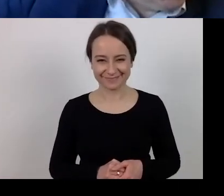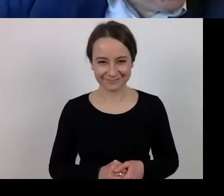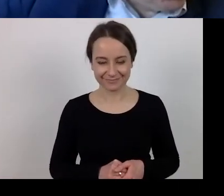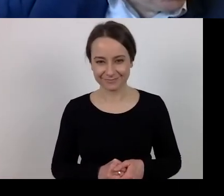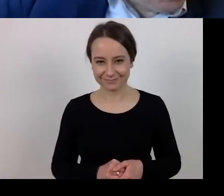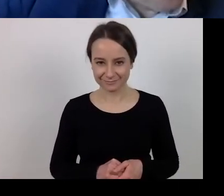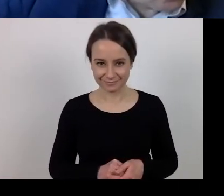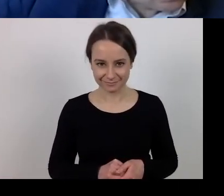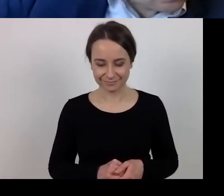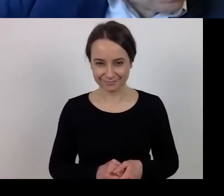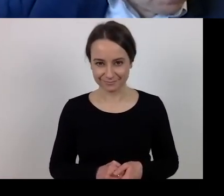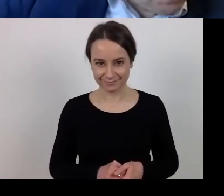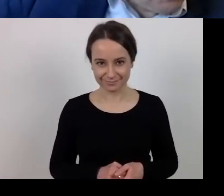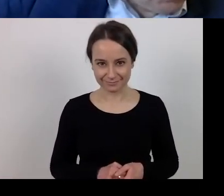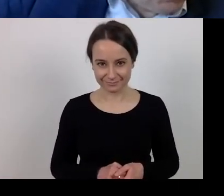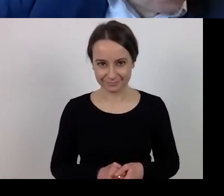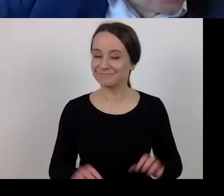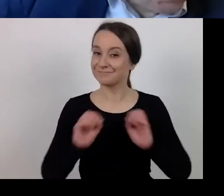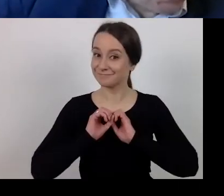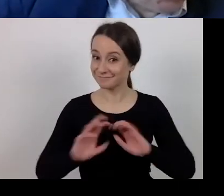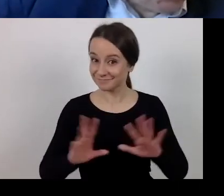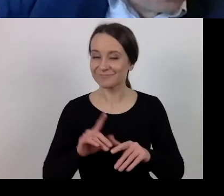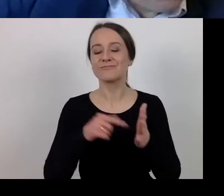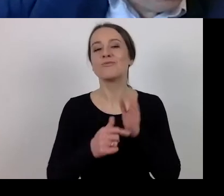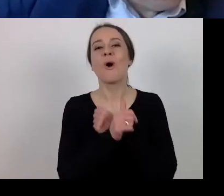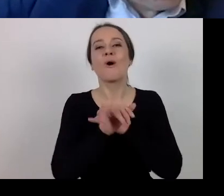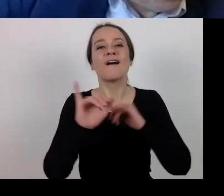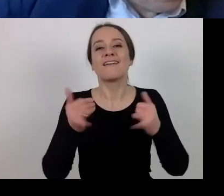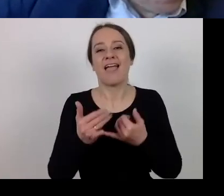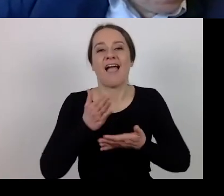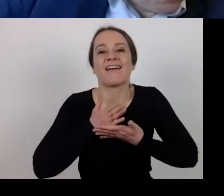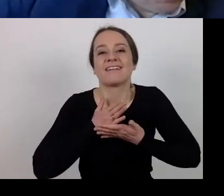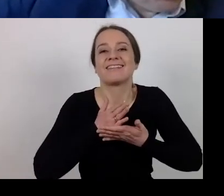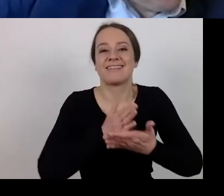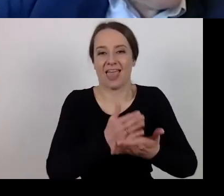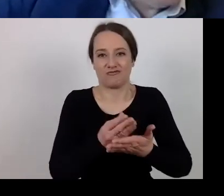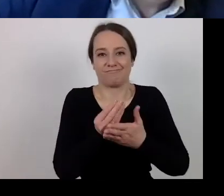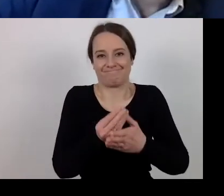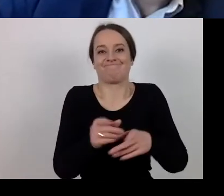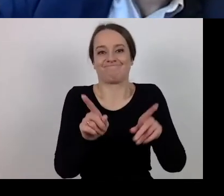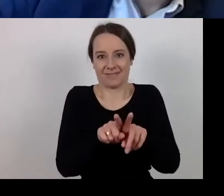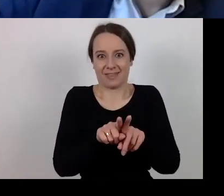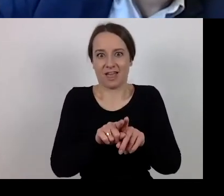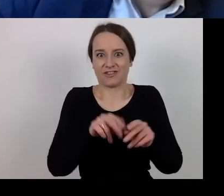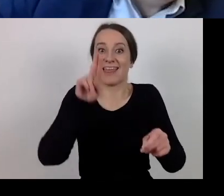Here I mean to talk about the remedies, they are time-bound. Their application requires an analysis